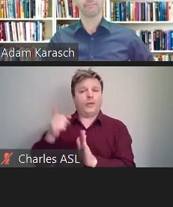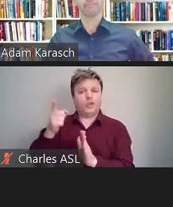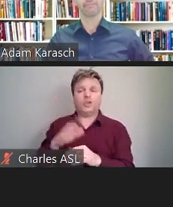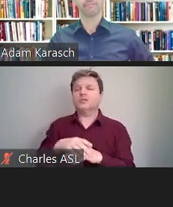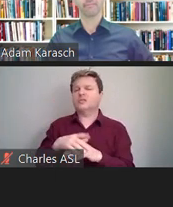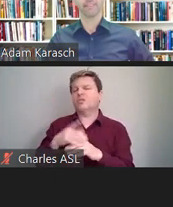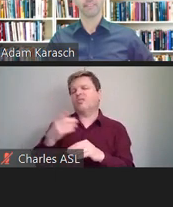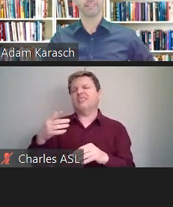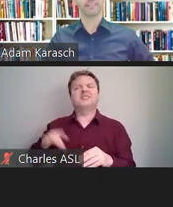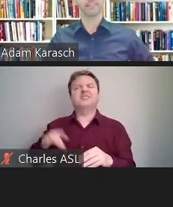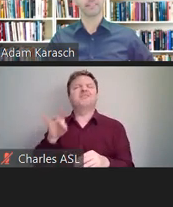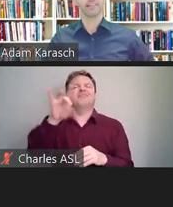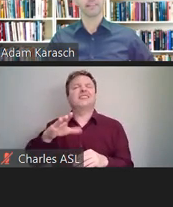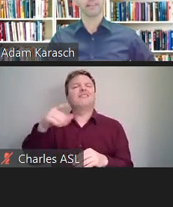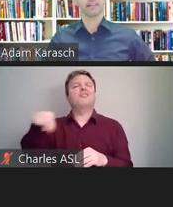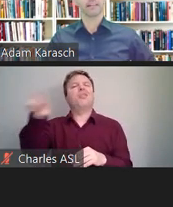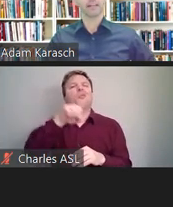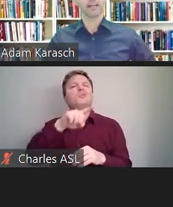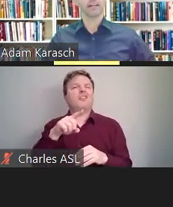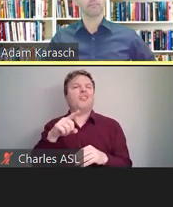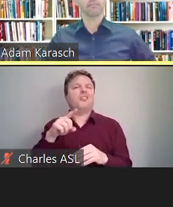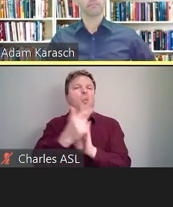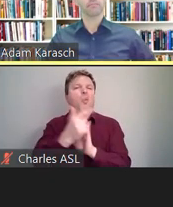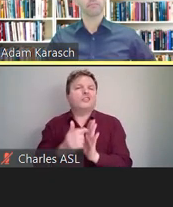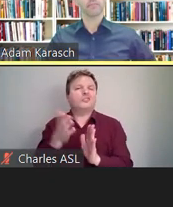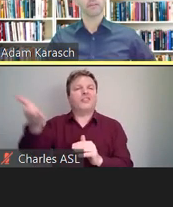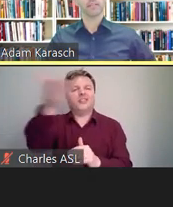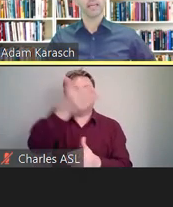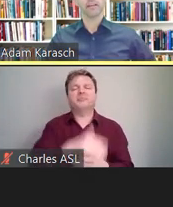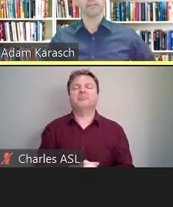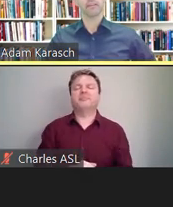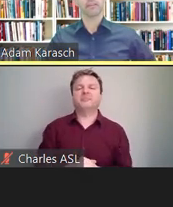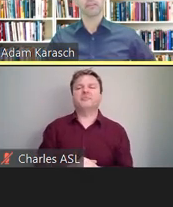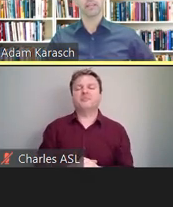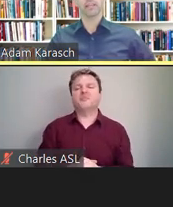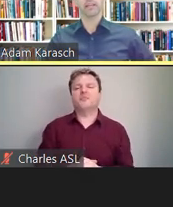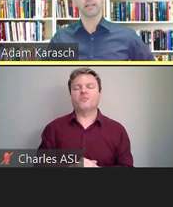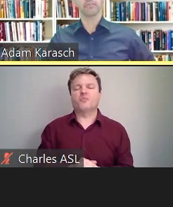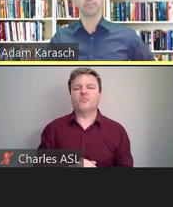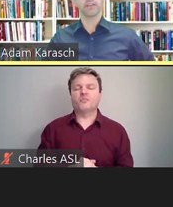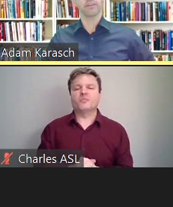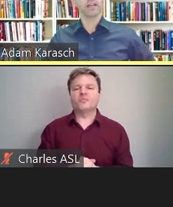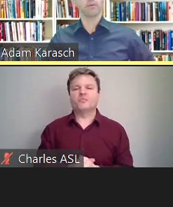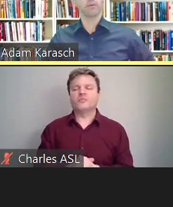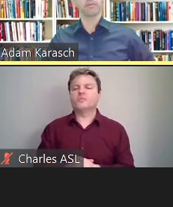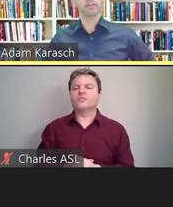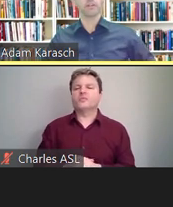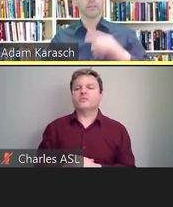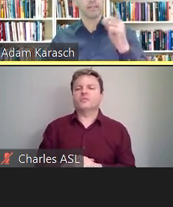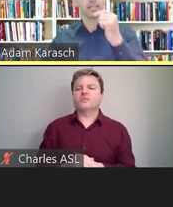Excellent. Yeah, the other thing I wanted to mention about the case